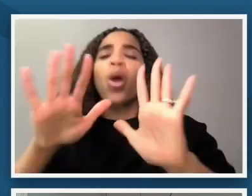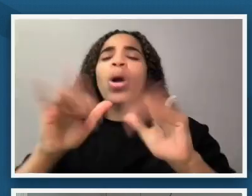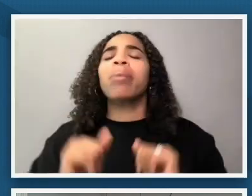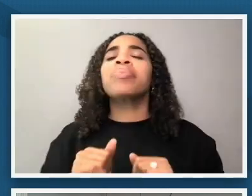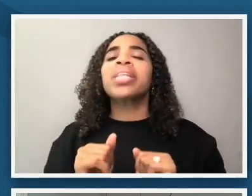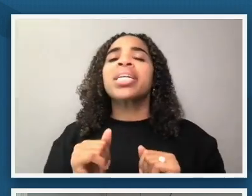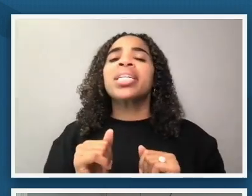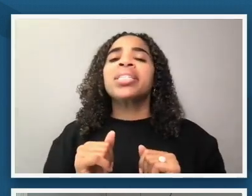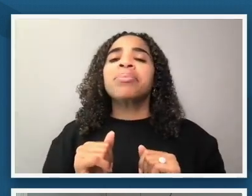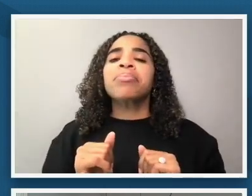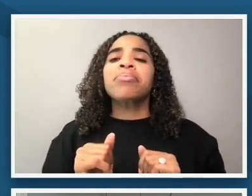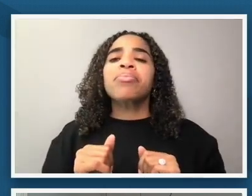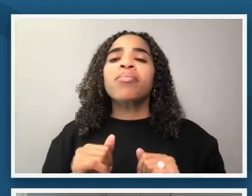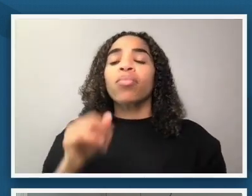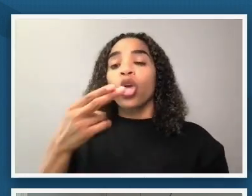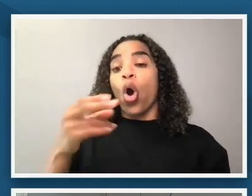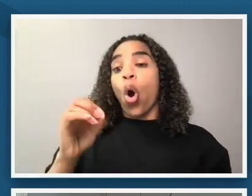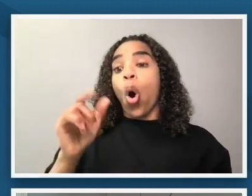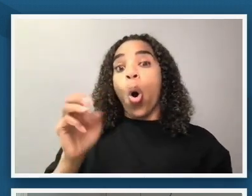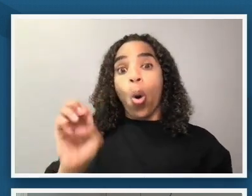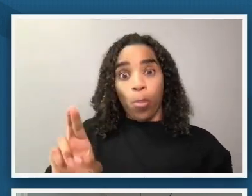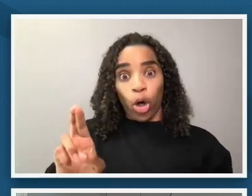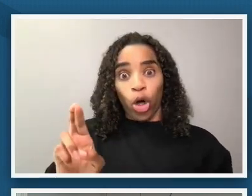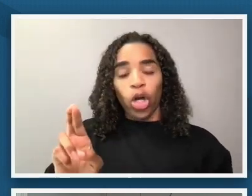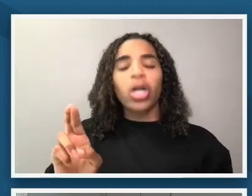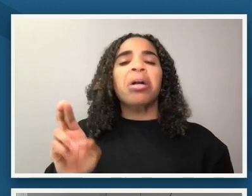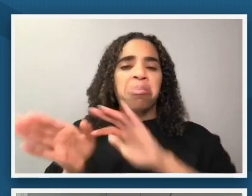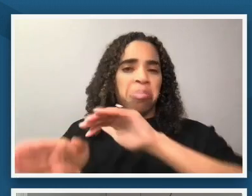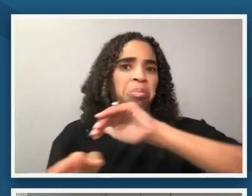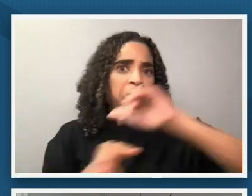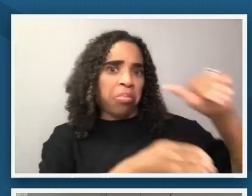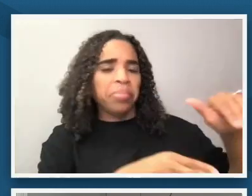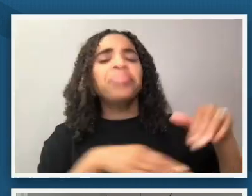winslow homer which of course we could